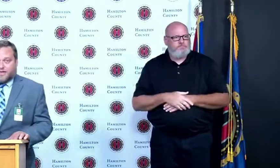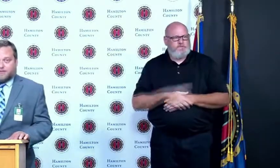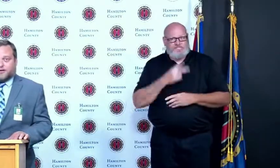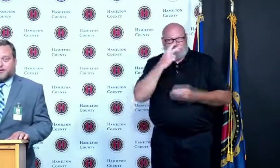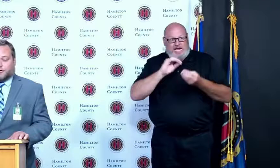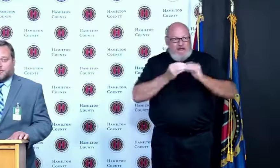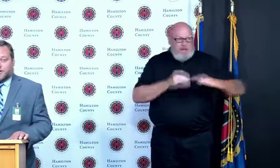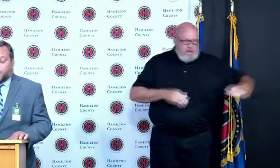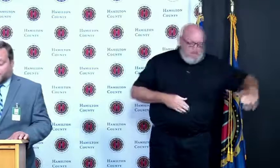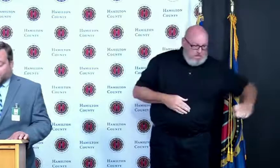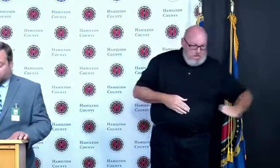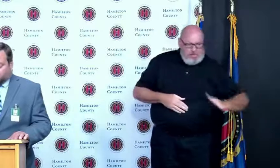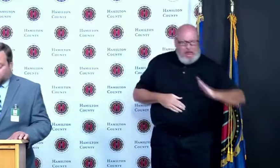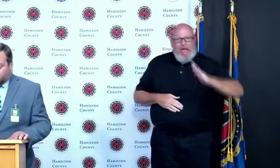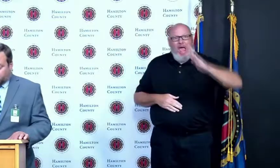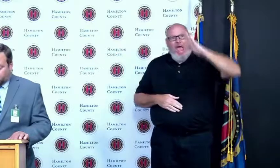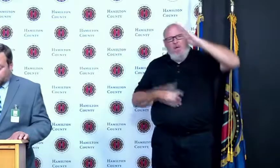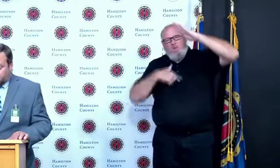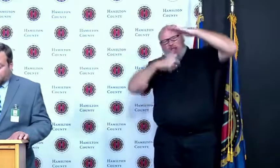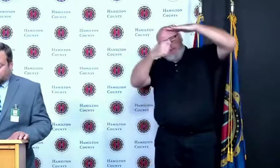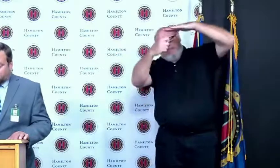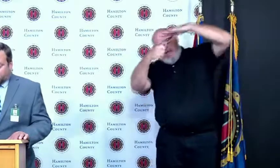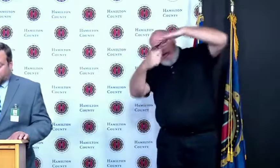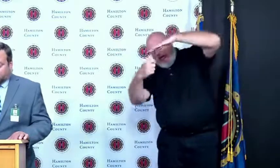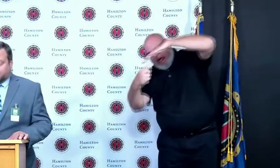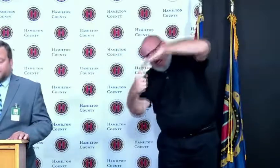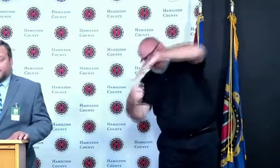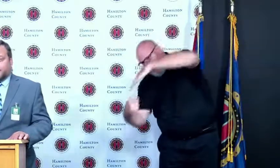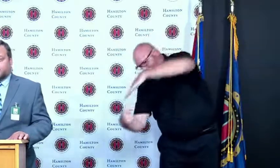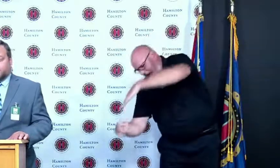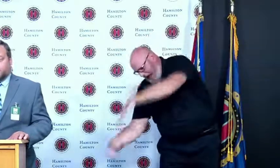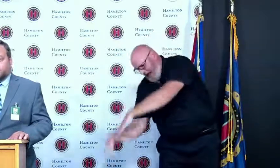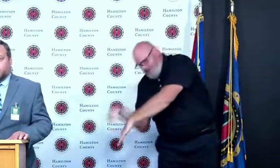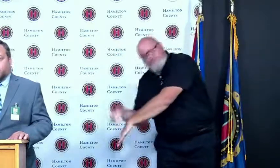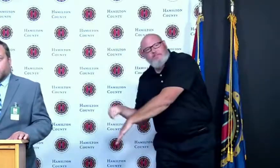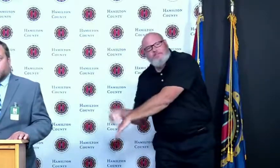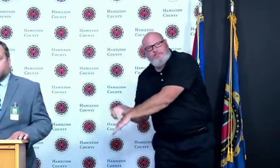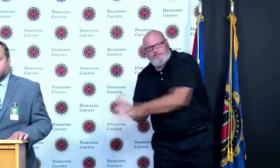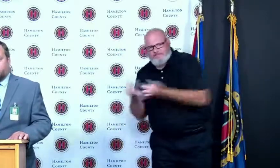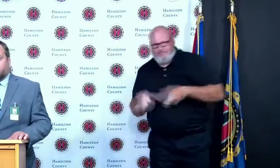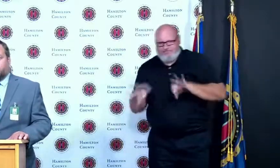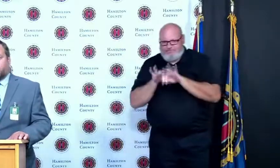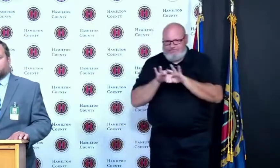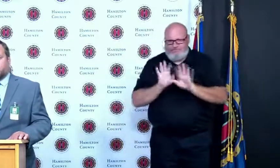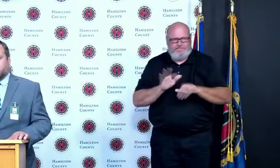been decreasing week after week in fact Hamilton County is doing so well that for the first time